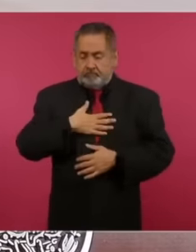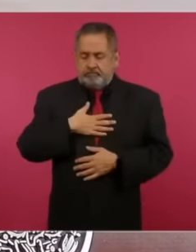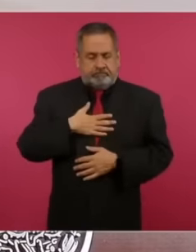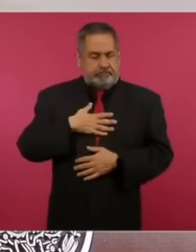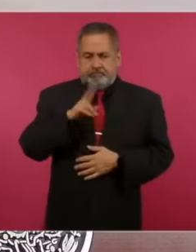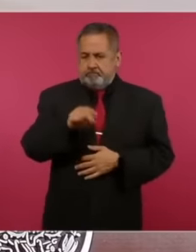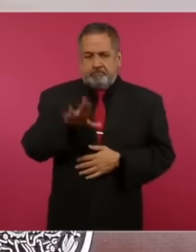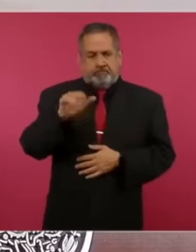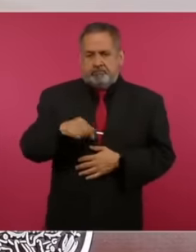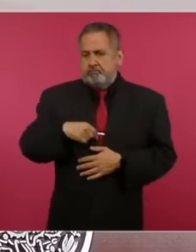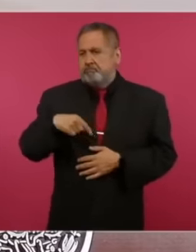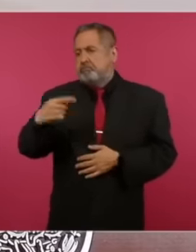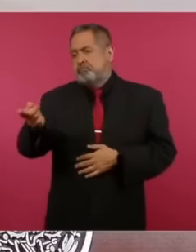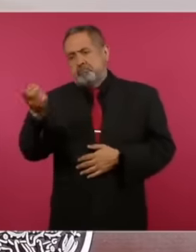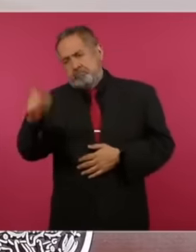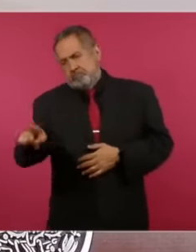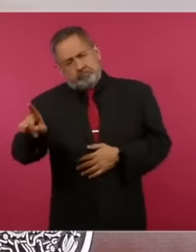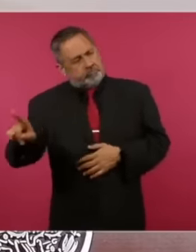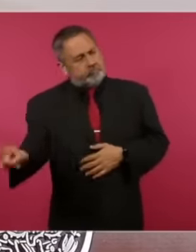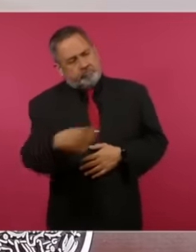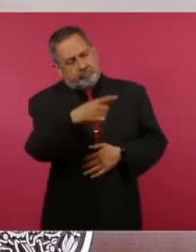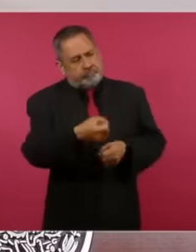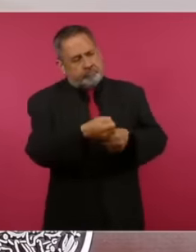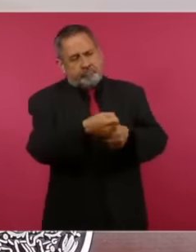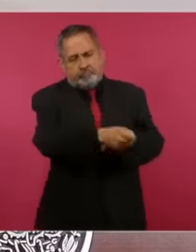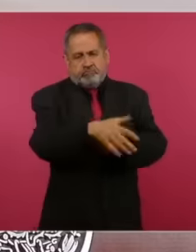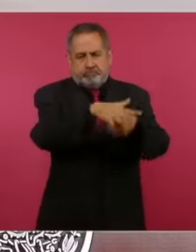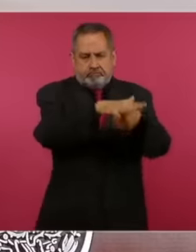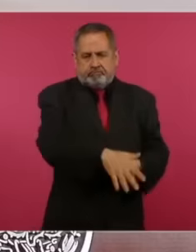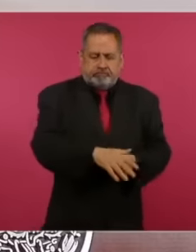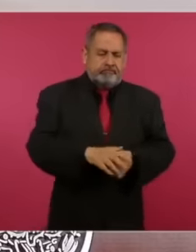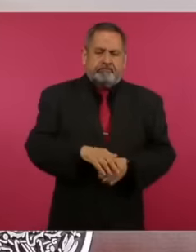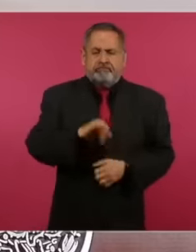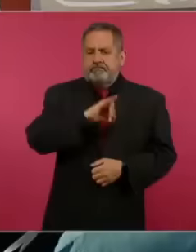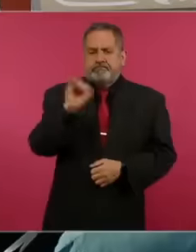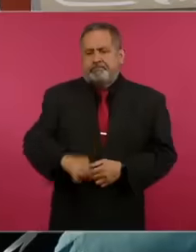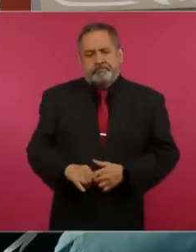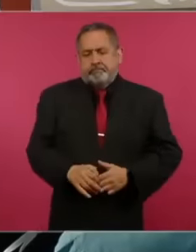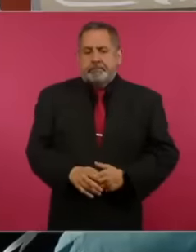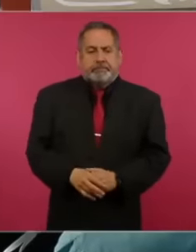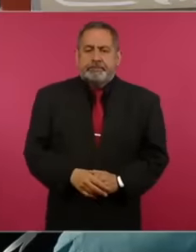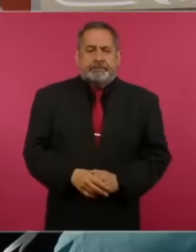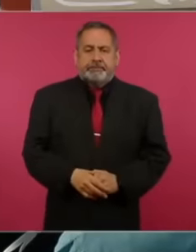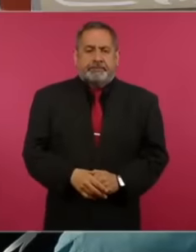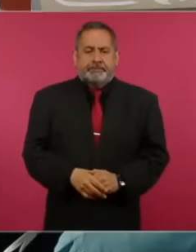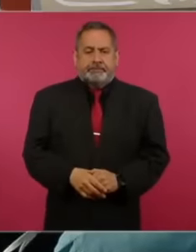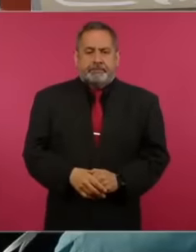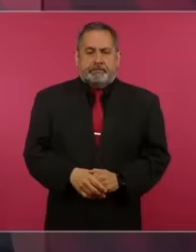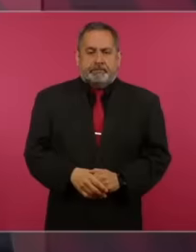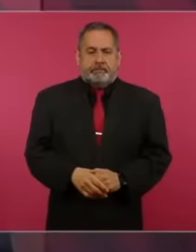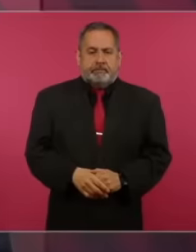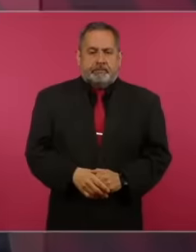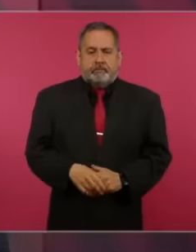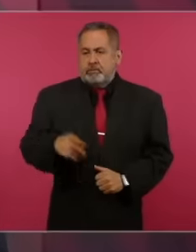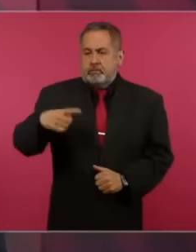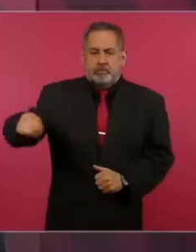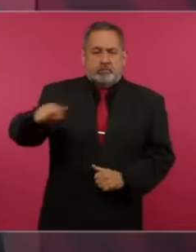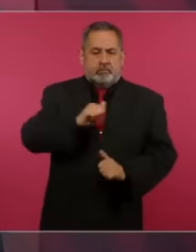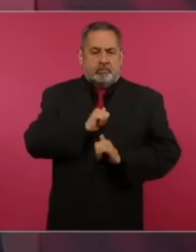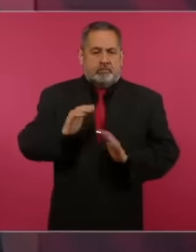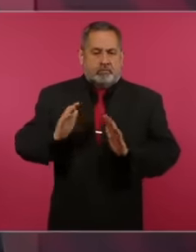ordered nor will we order that the people be repressed and the army is not a repressor